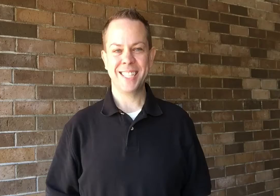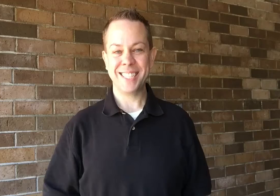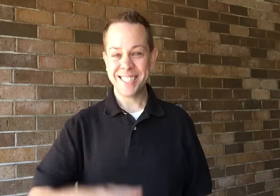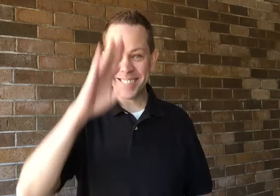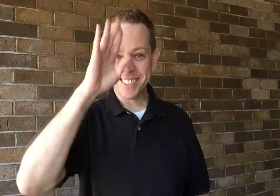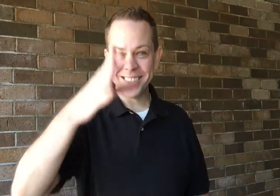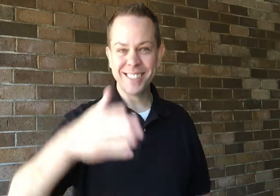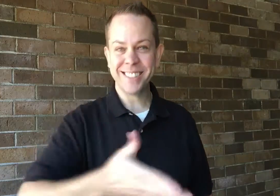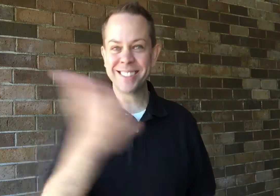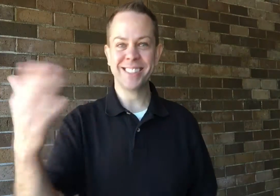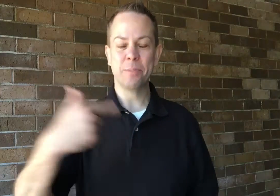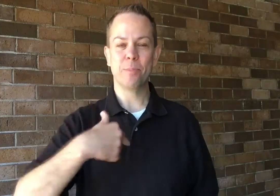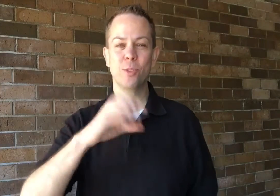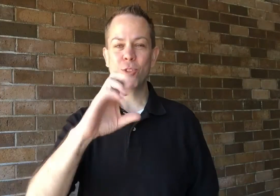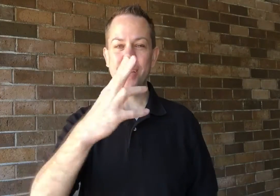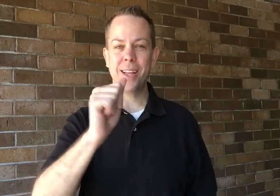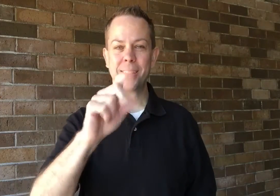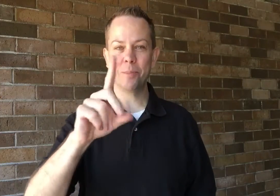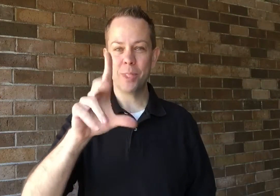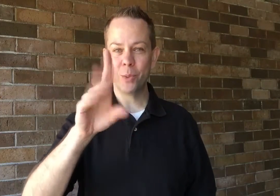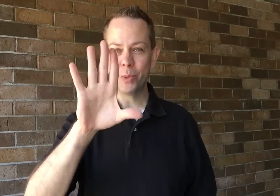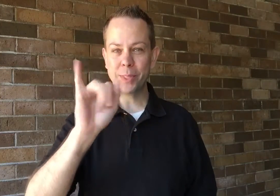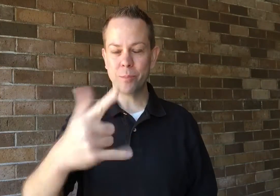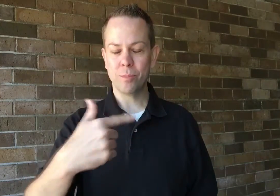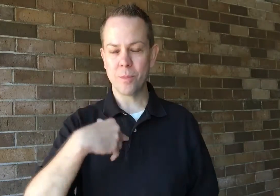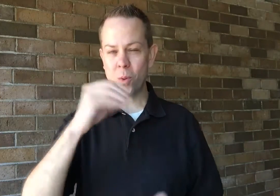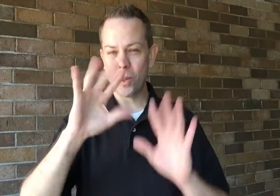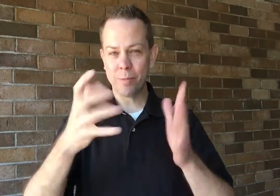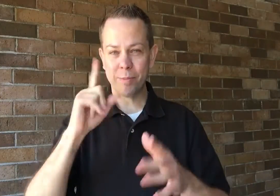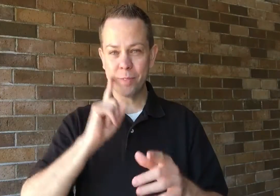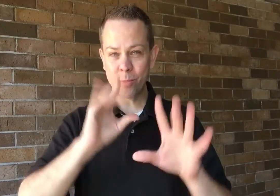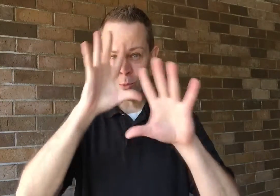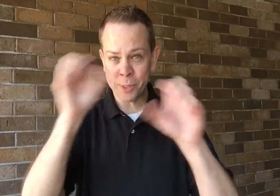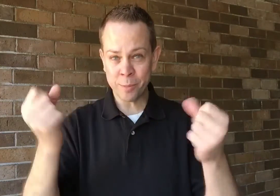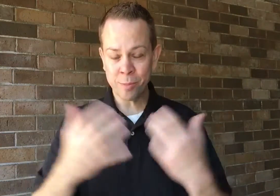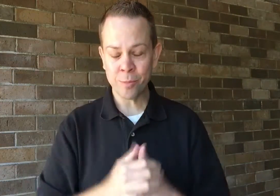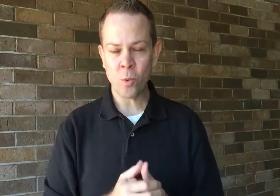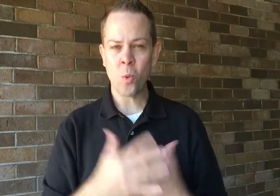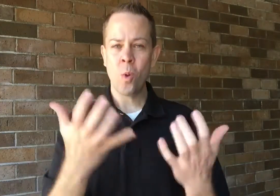Hello everyone. I'm Chad Ludwig, OAD president.